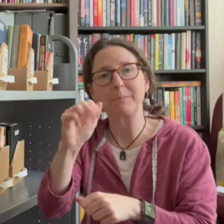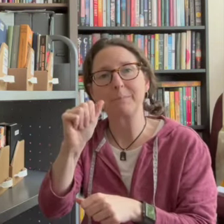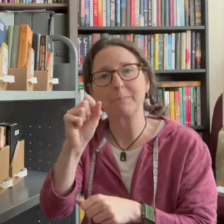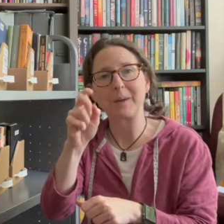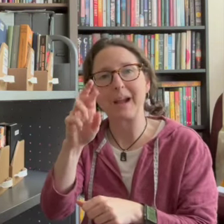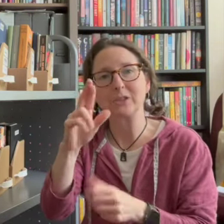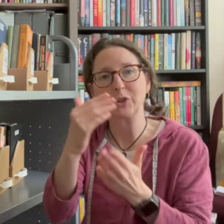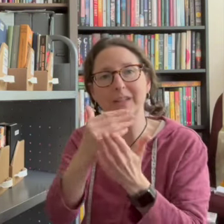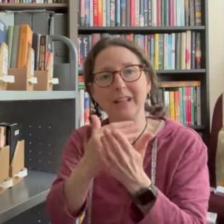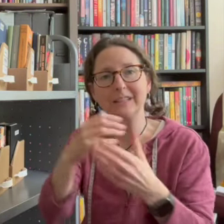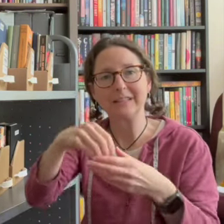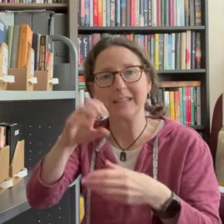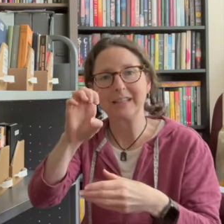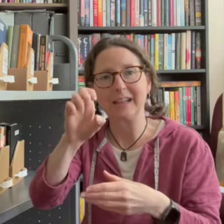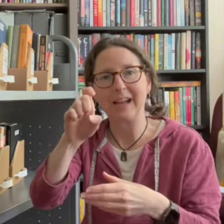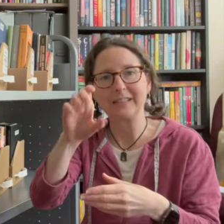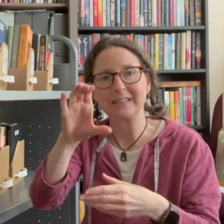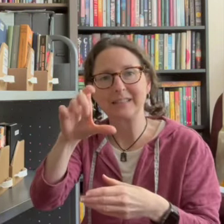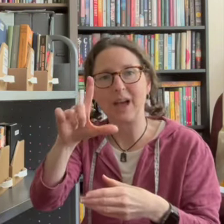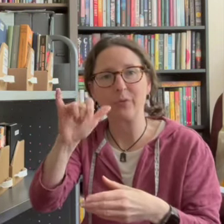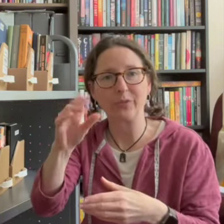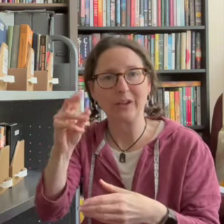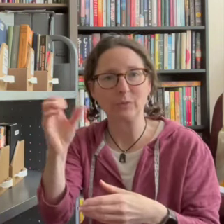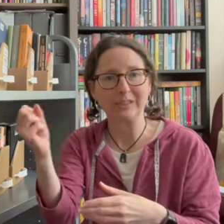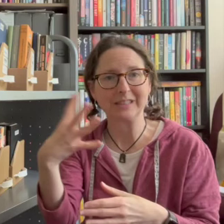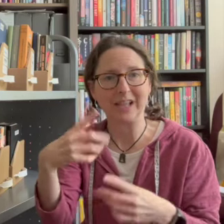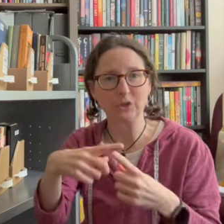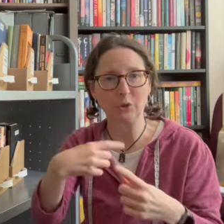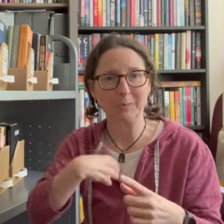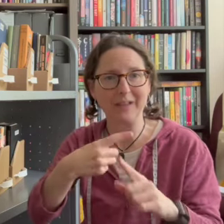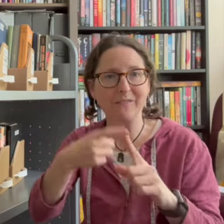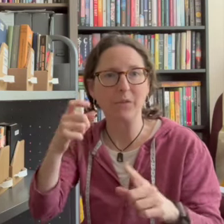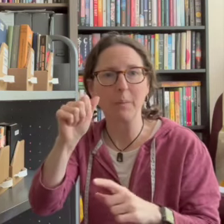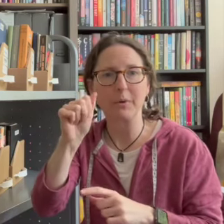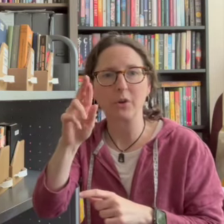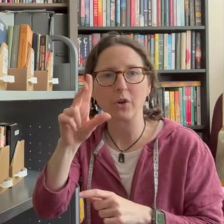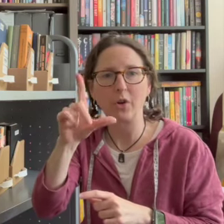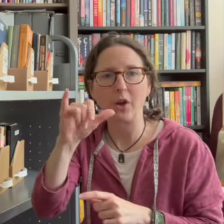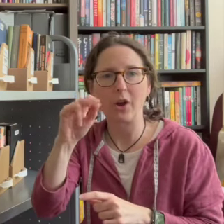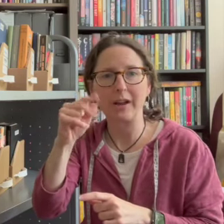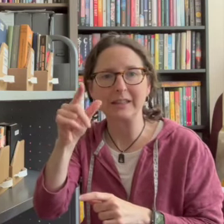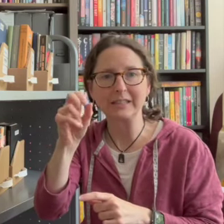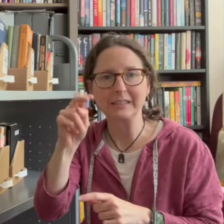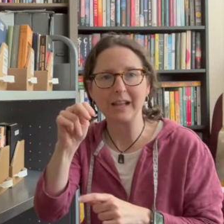using the master list of deaccessions in excel that was sent to me from arlington campus library